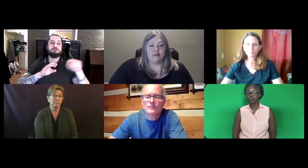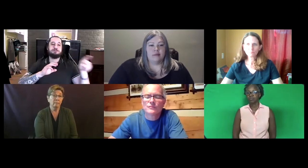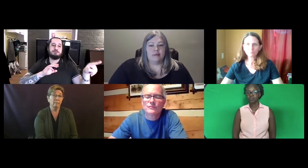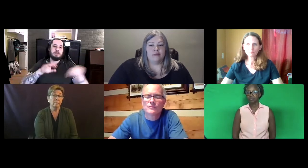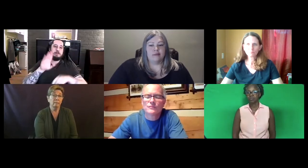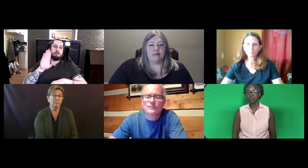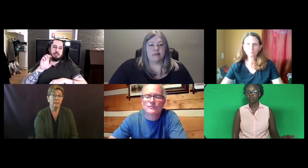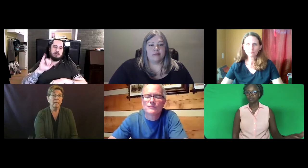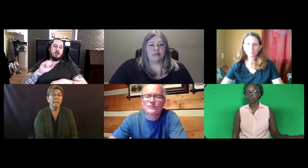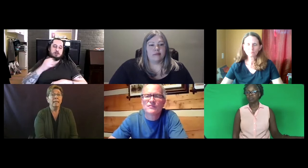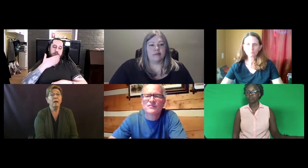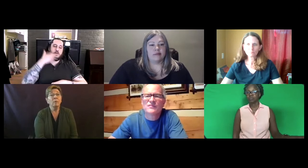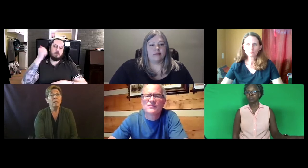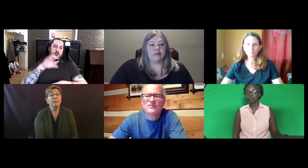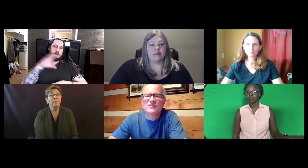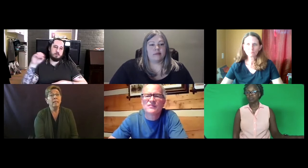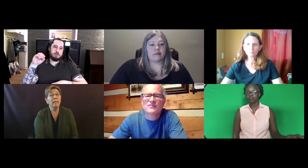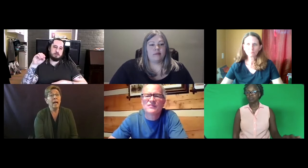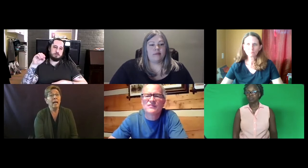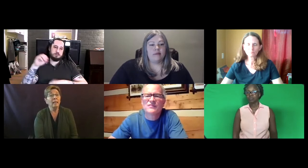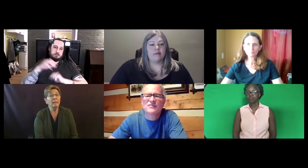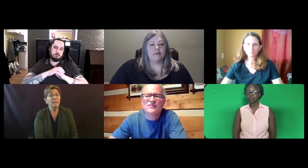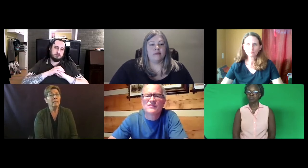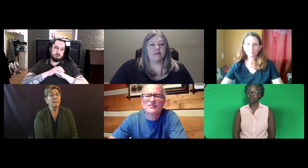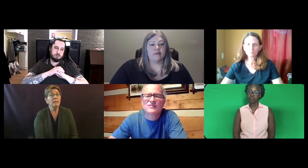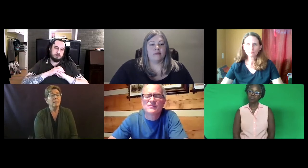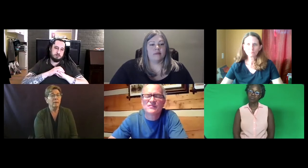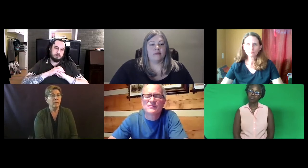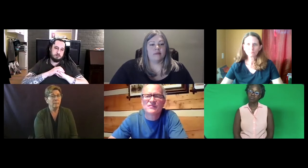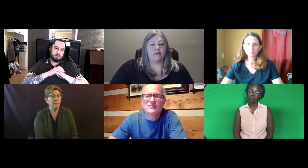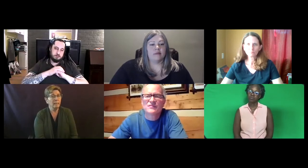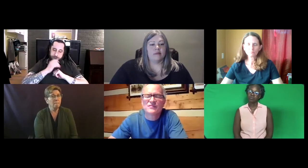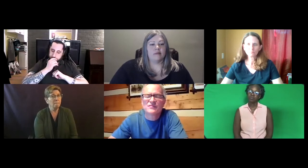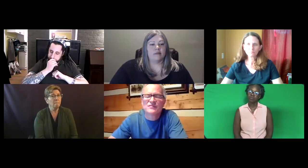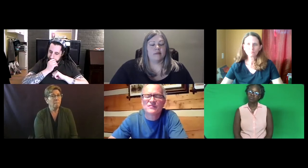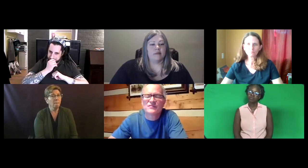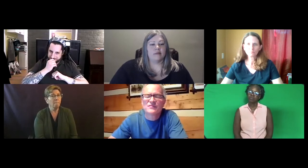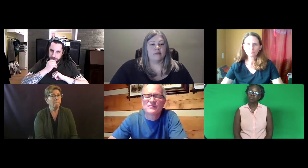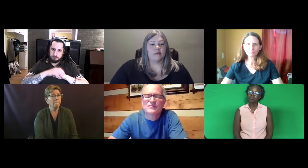Now, the BEI is a better (error: older) company.